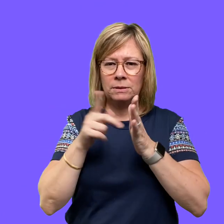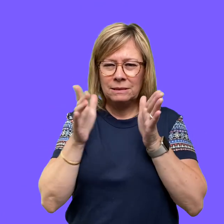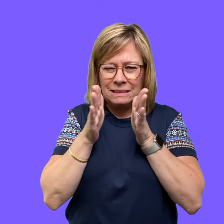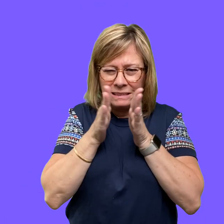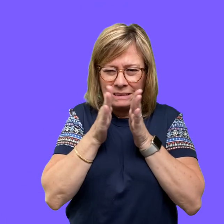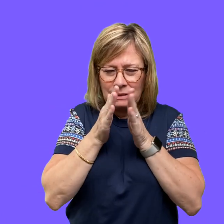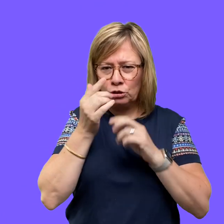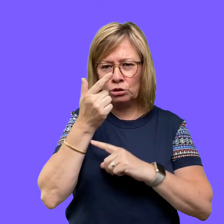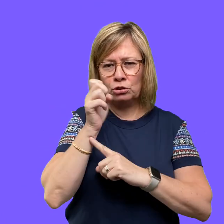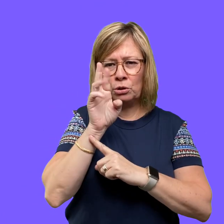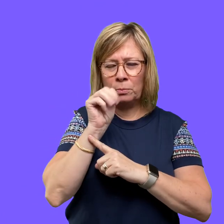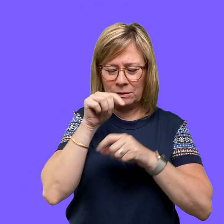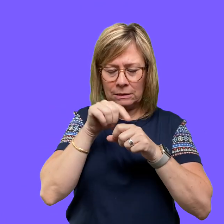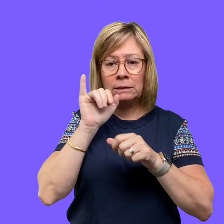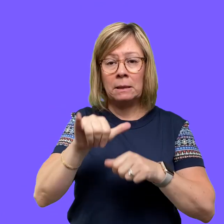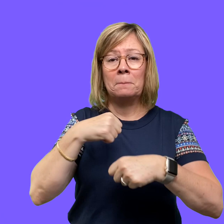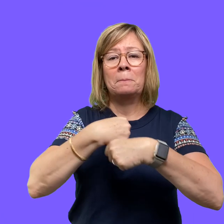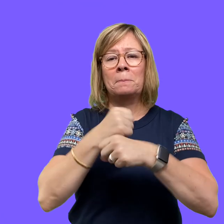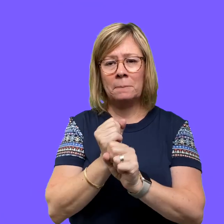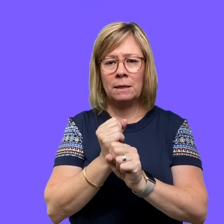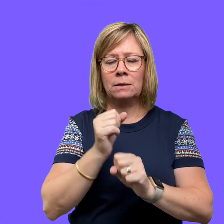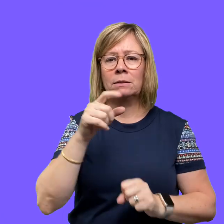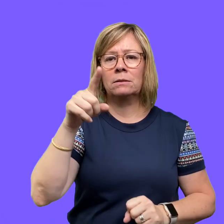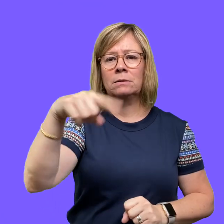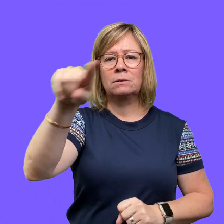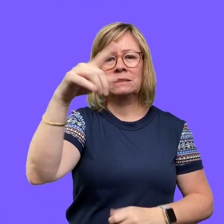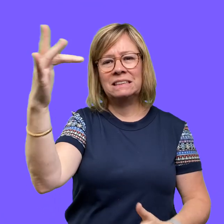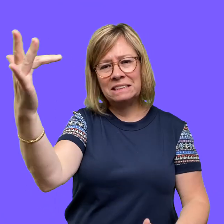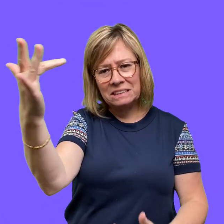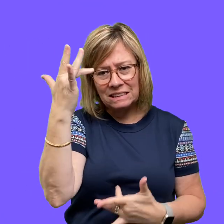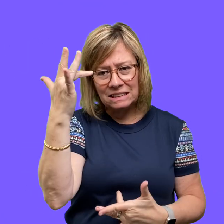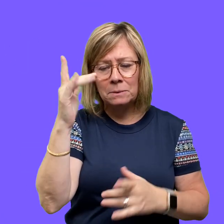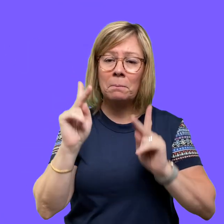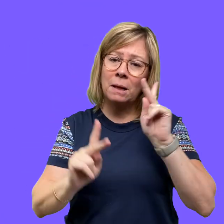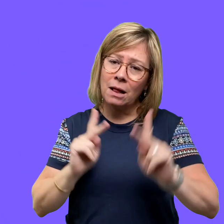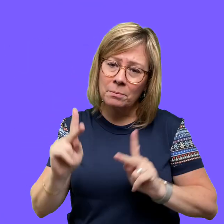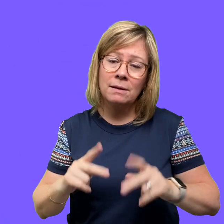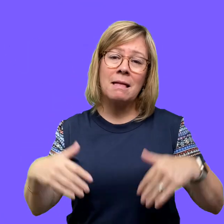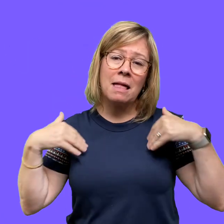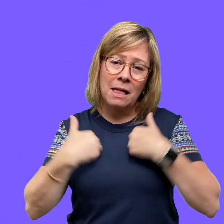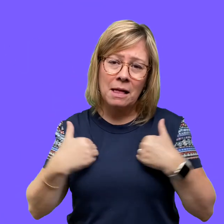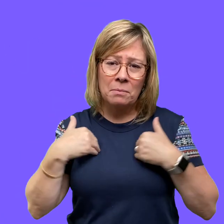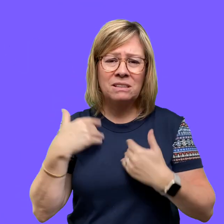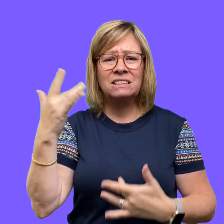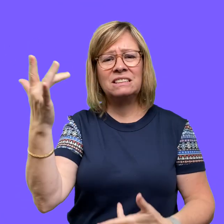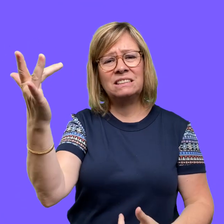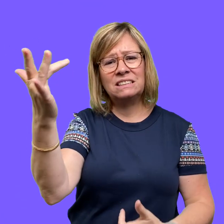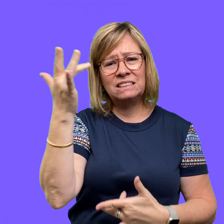This refers to a very small germ they can cause people and animals to